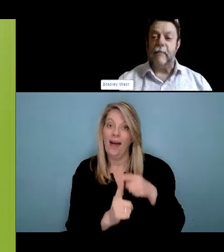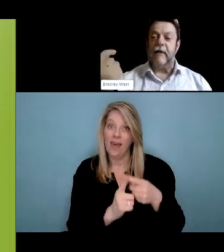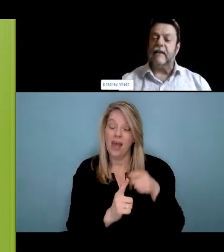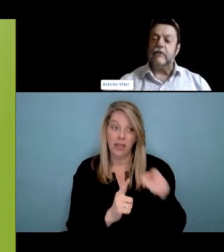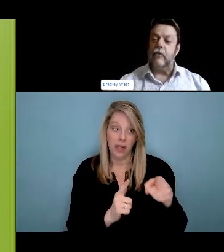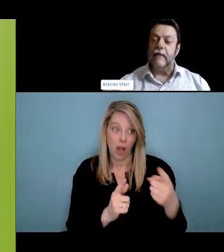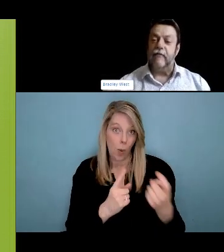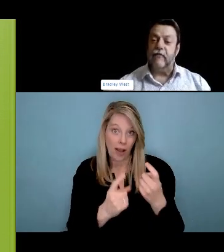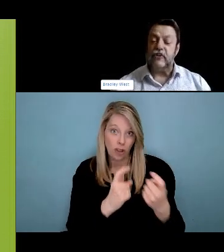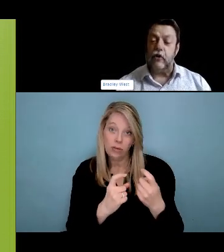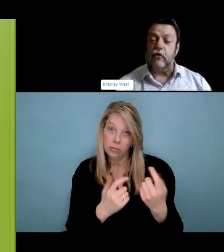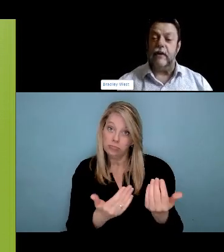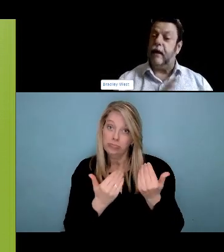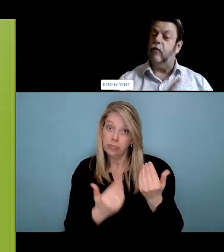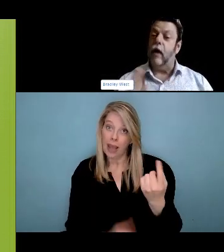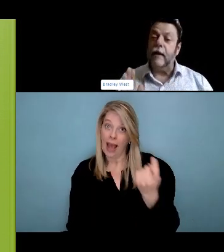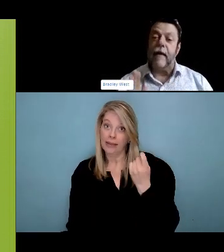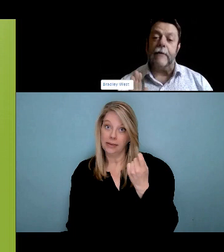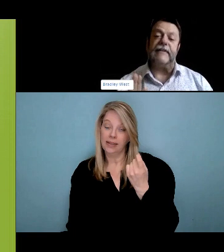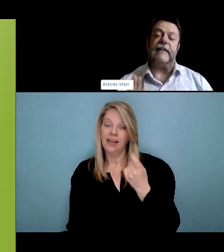families and how they impact individuals in their substance use.